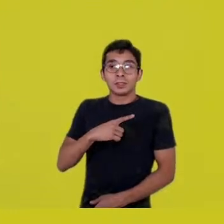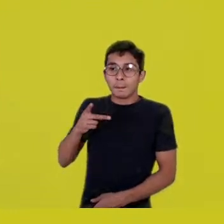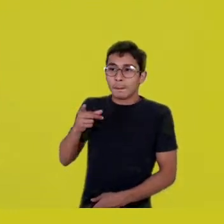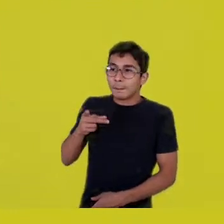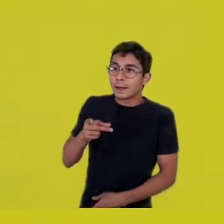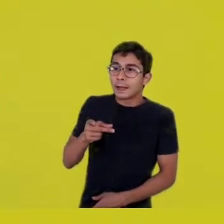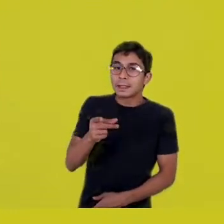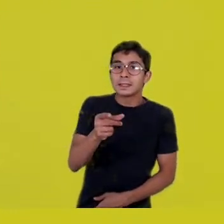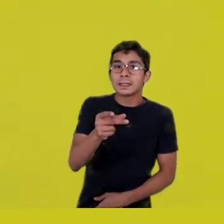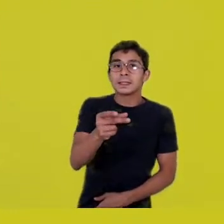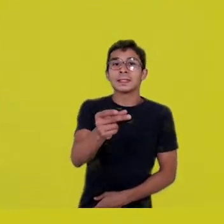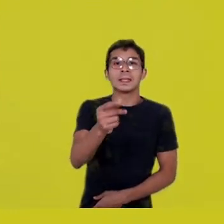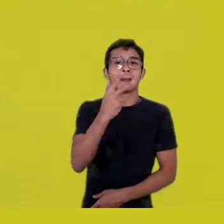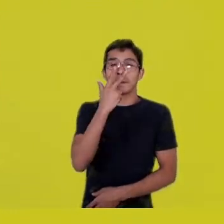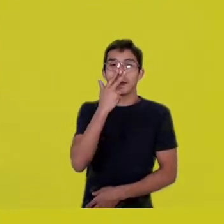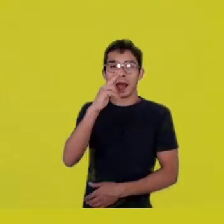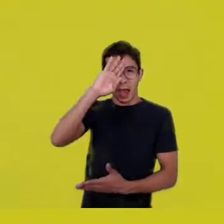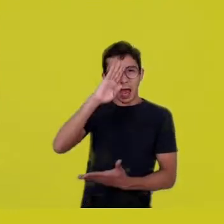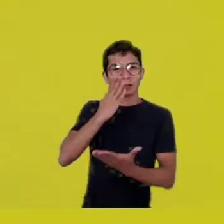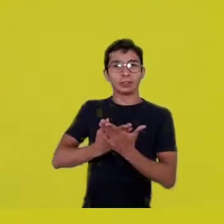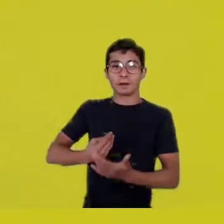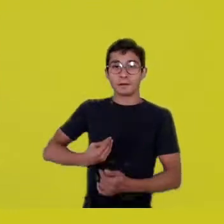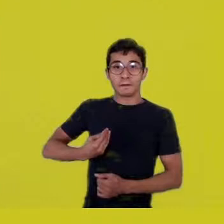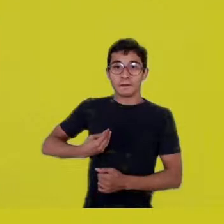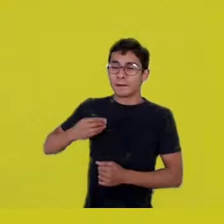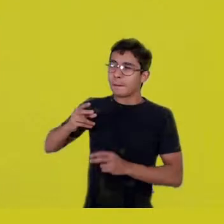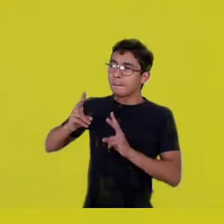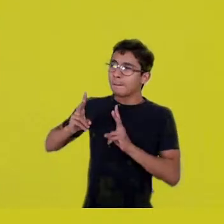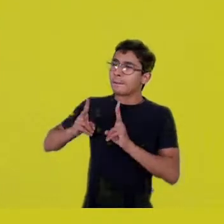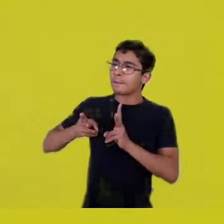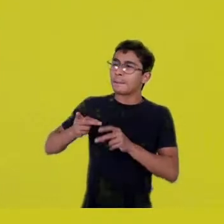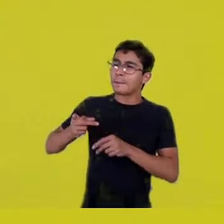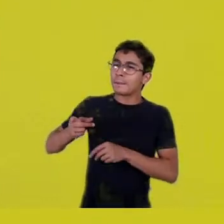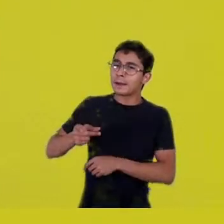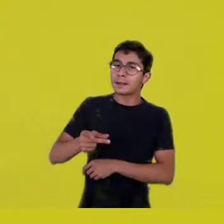People lived the experience of life as a gift